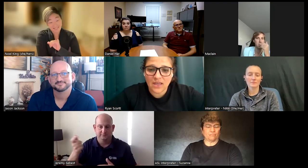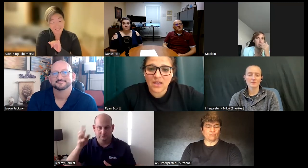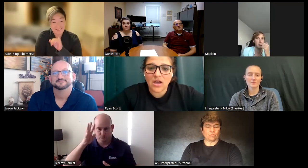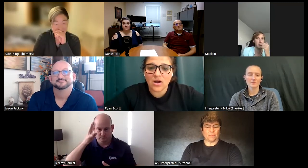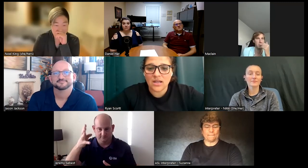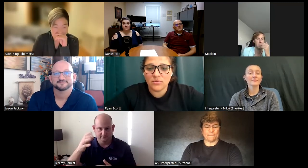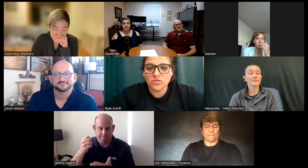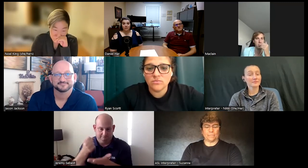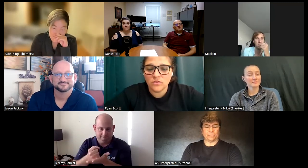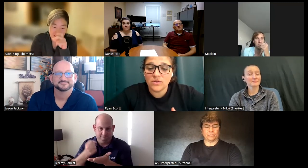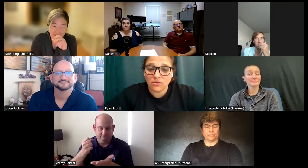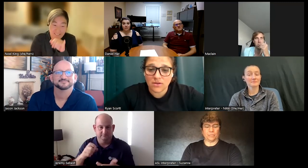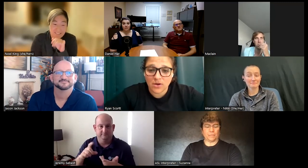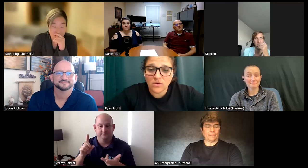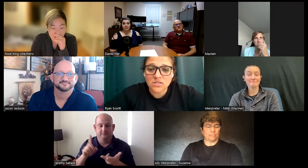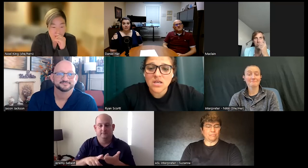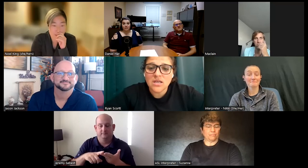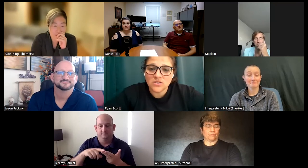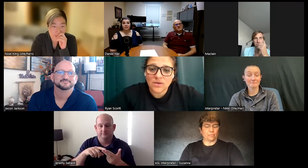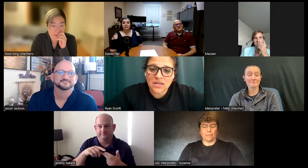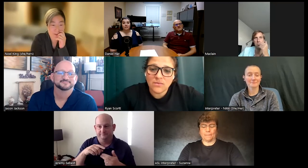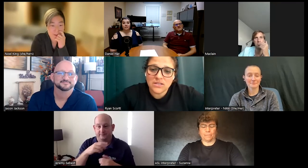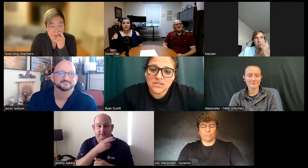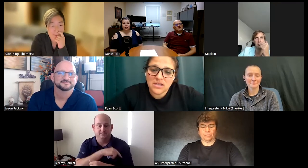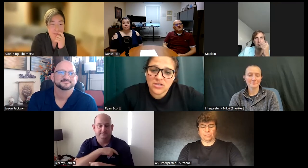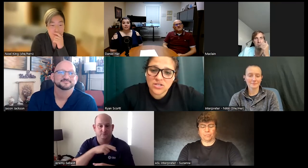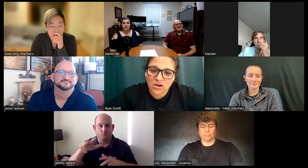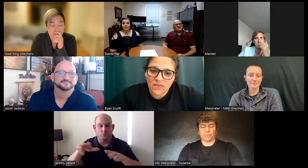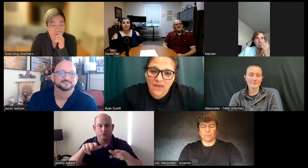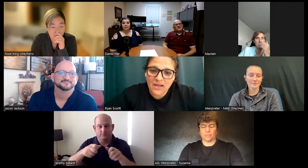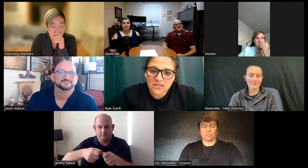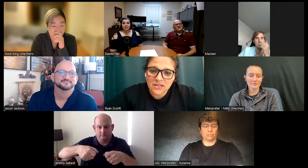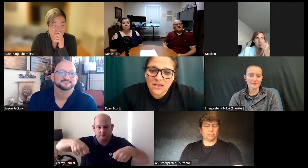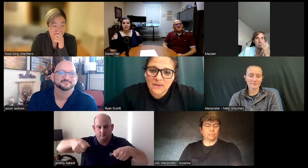they are able to move with a remote so he was the engineer on that